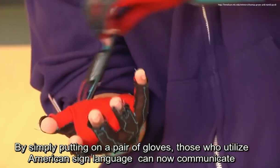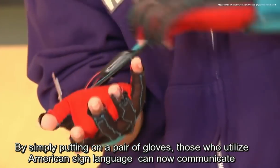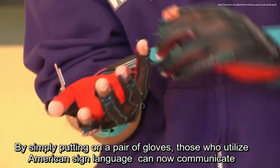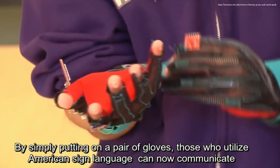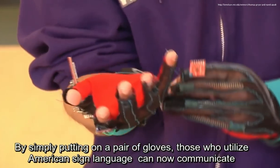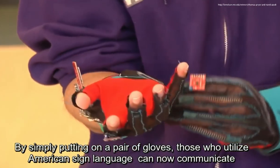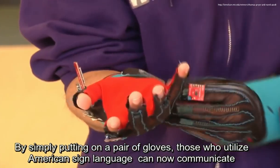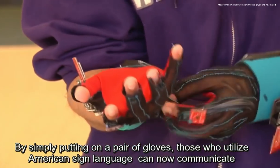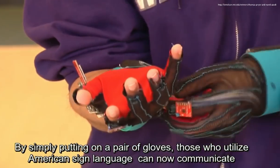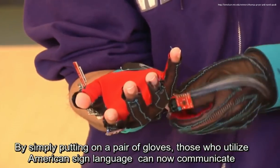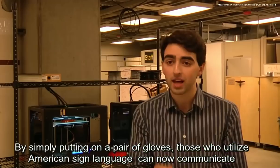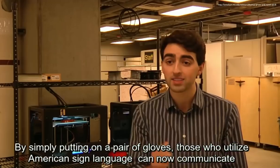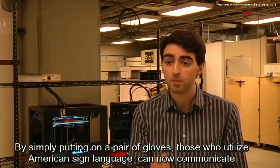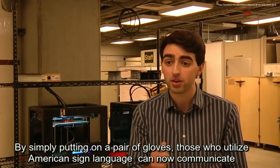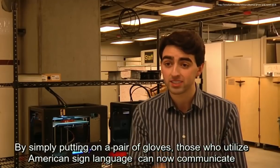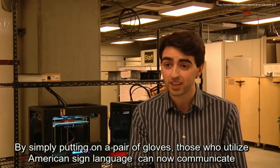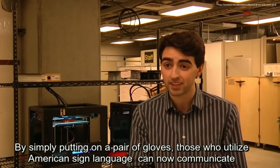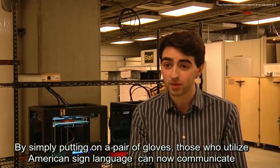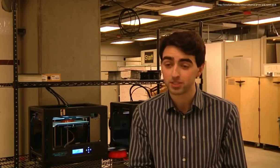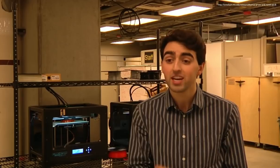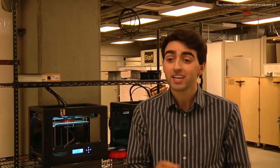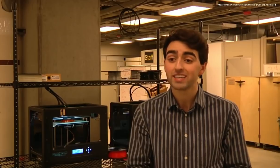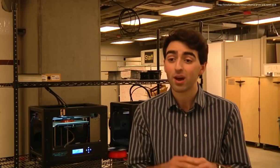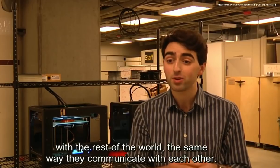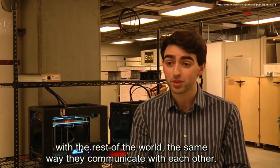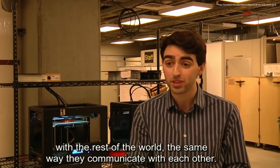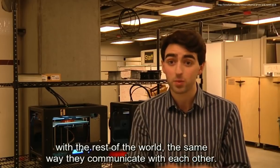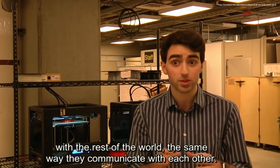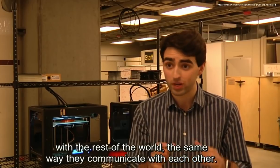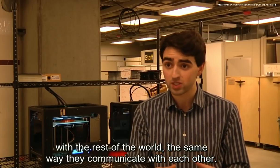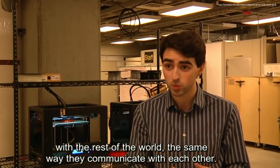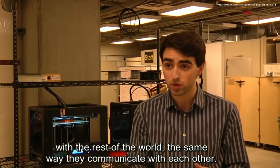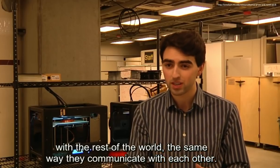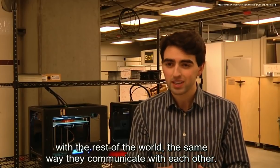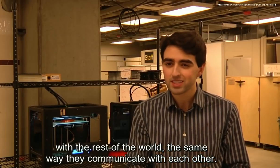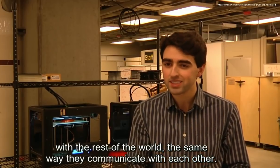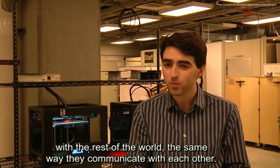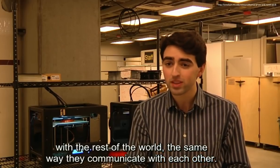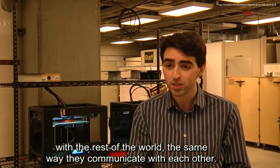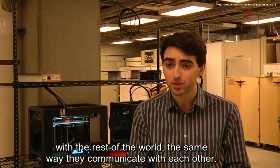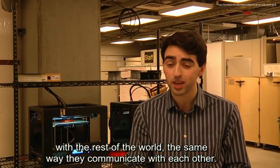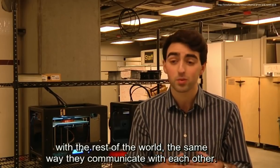of gloves those who utilize American Sign Language can now communicate with the rest of the world the same way they communicate with